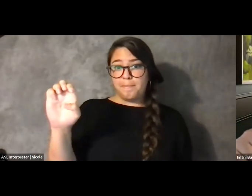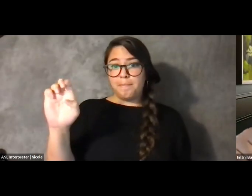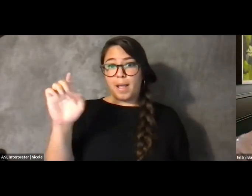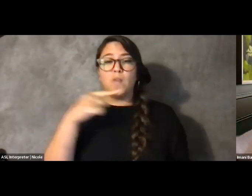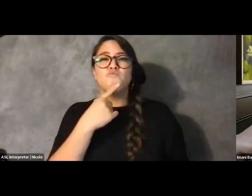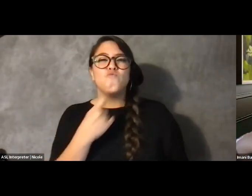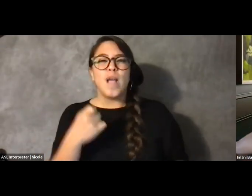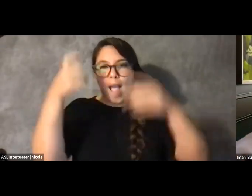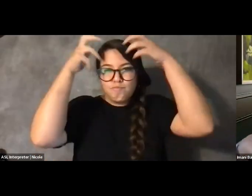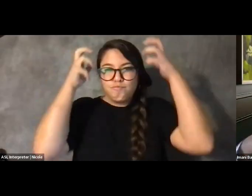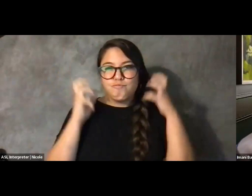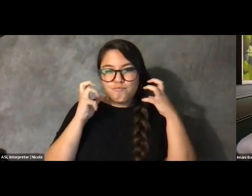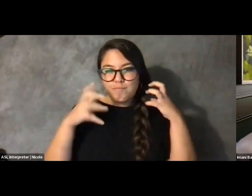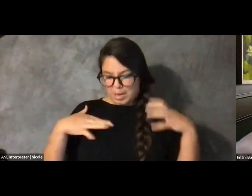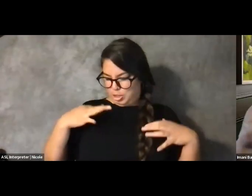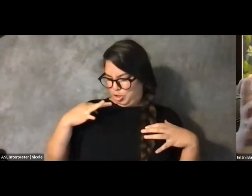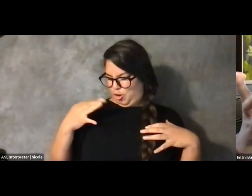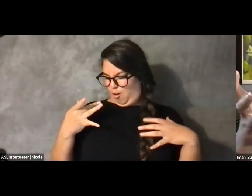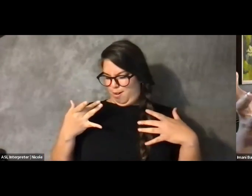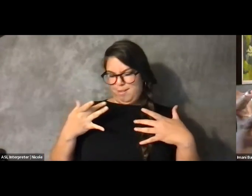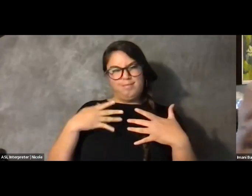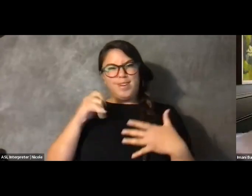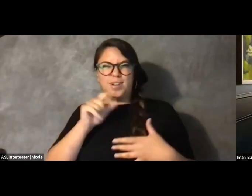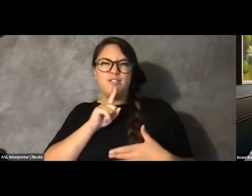it's animal like, but it's leopard, I guess.